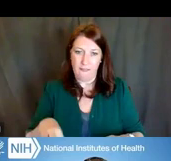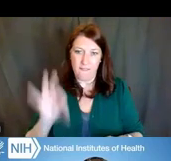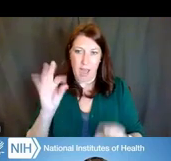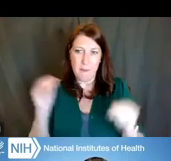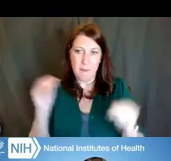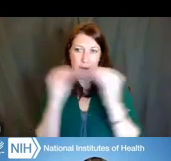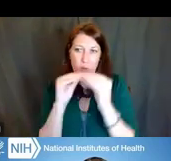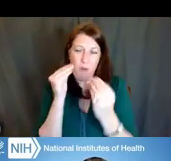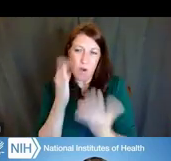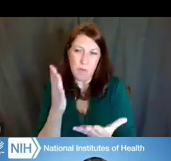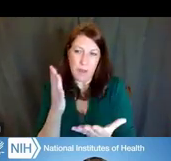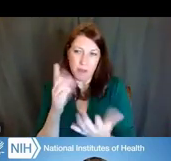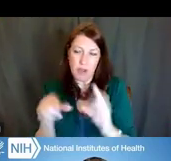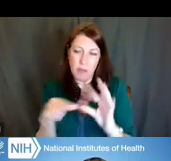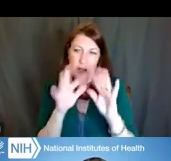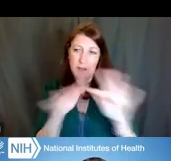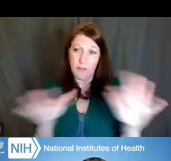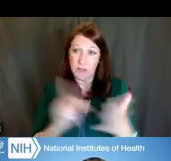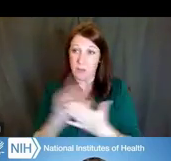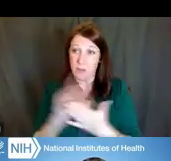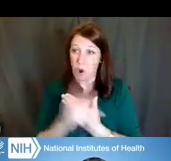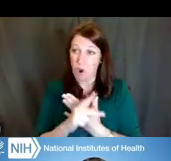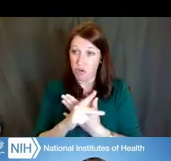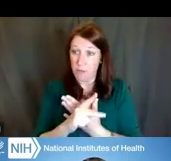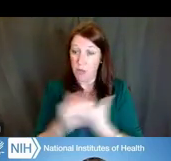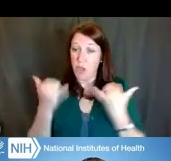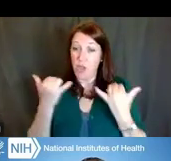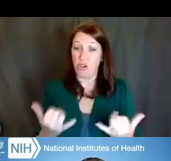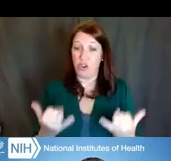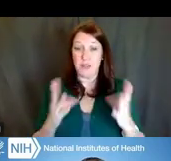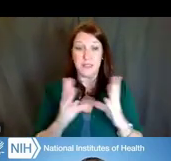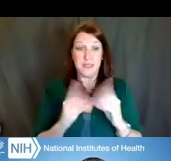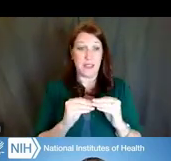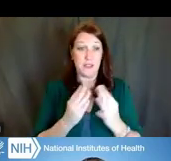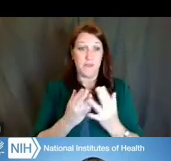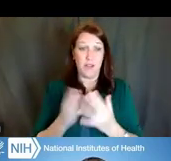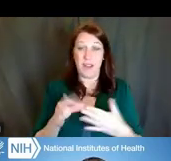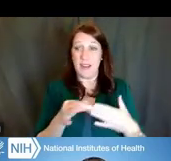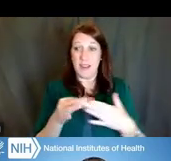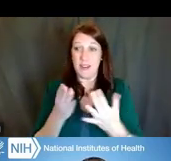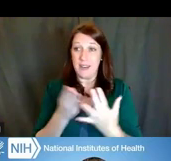about diversity programs. The current session on navigating NIH diversity programs